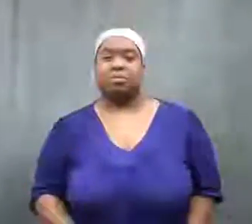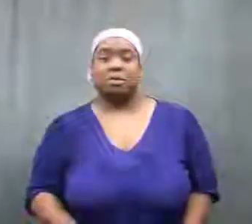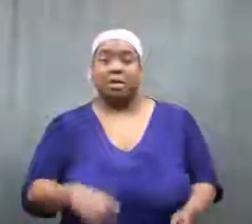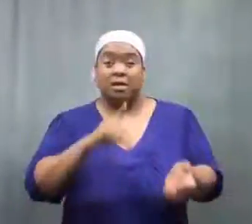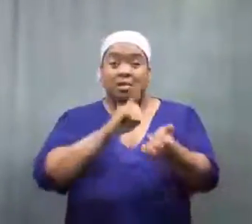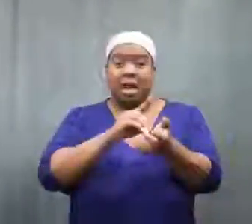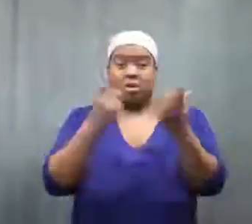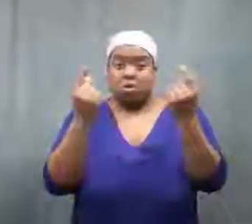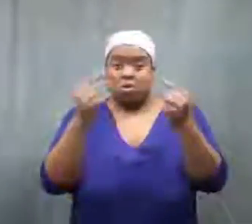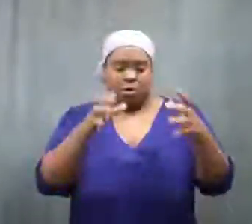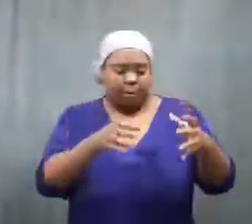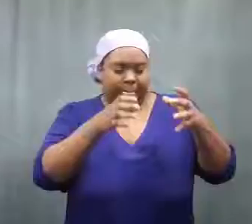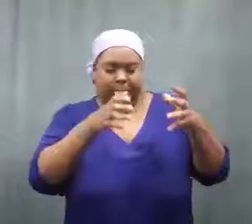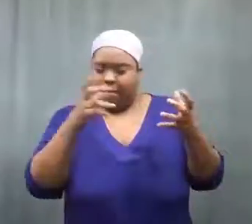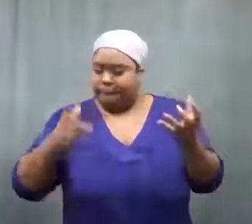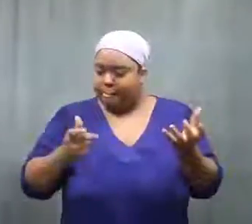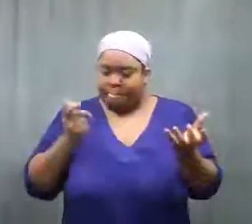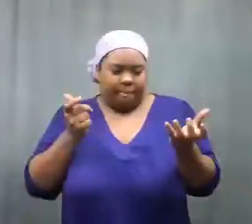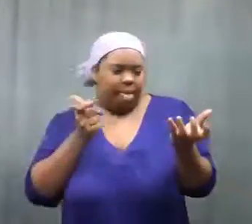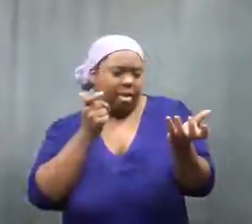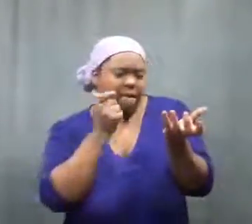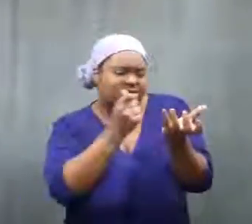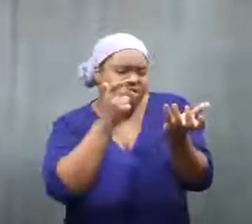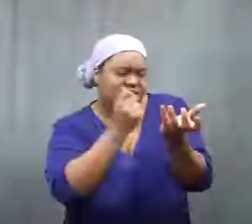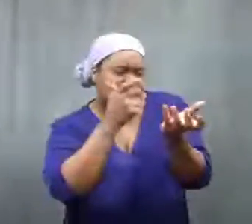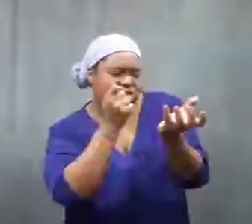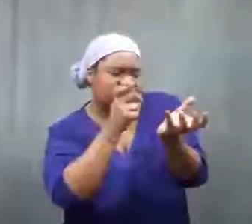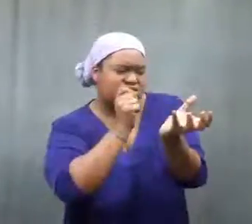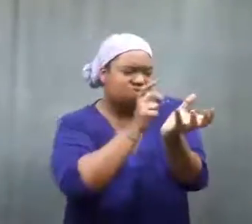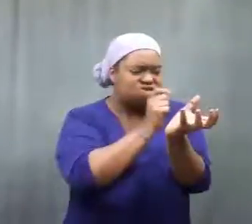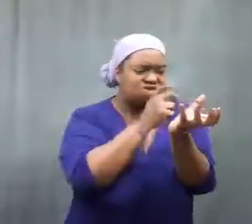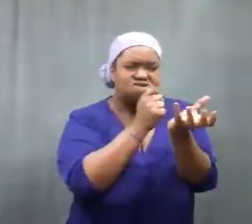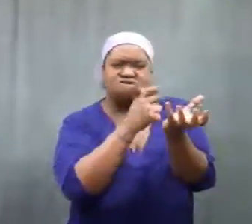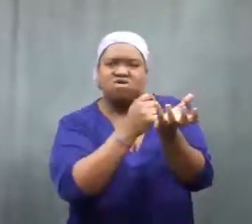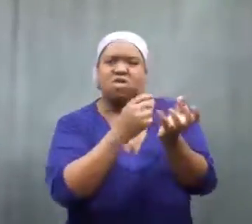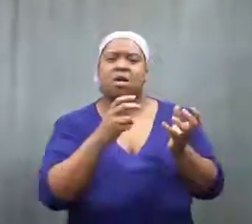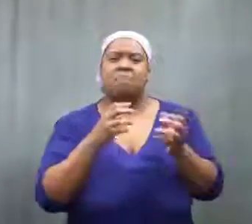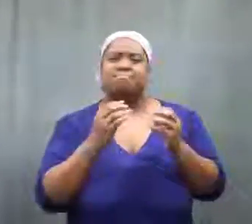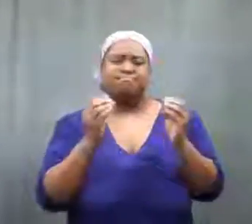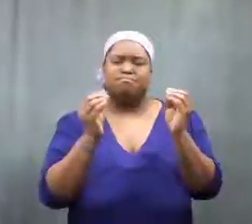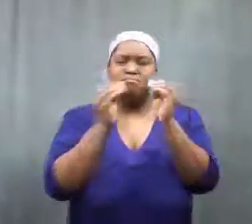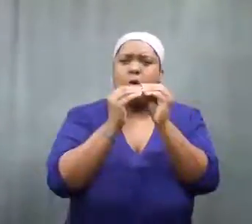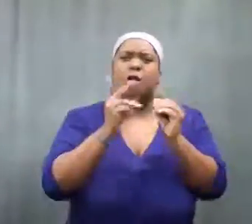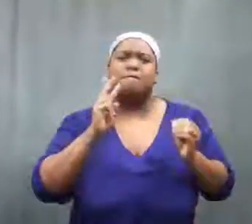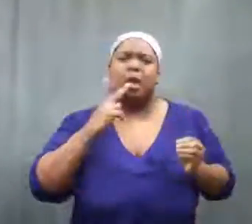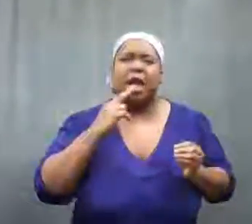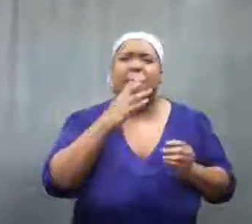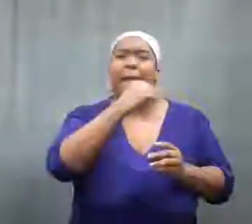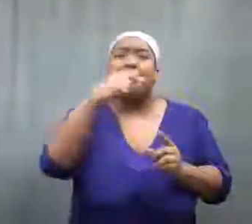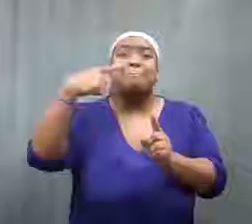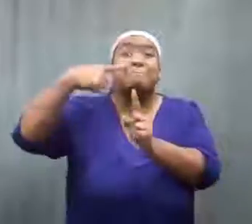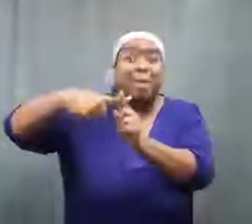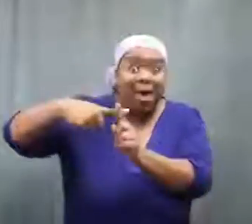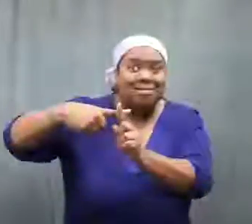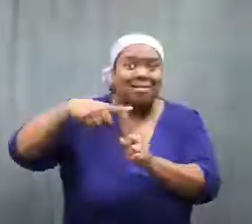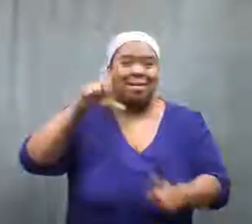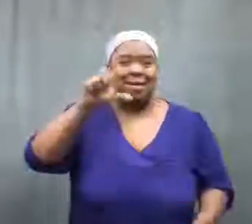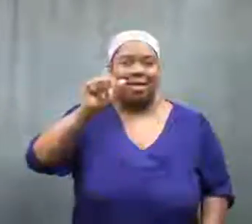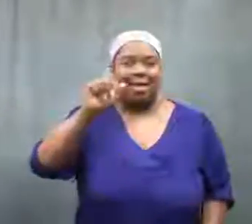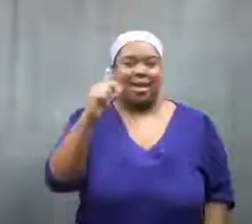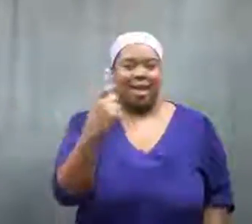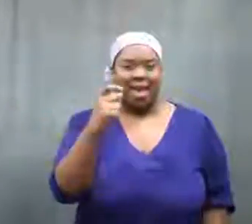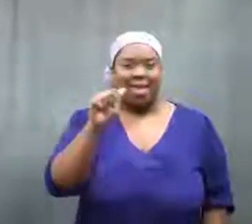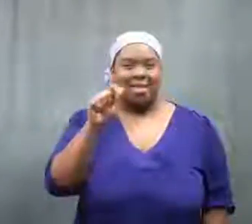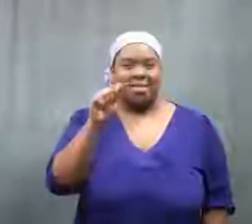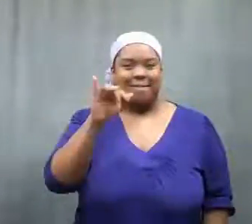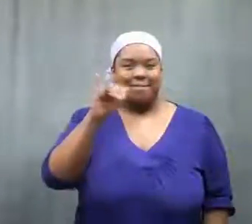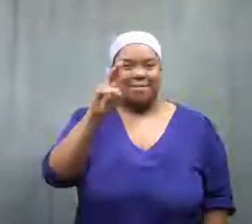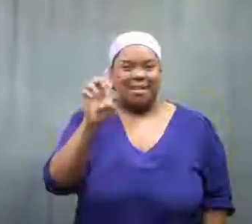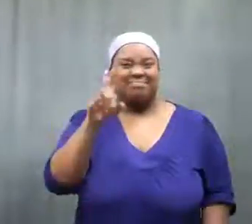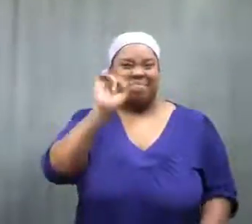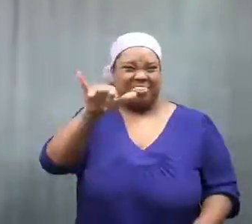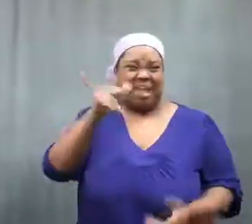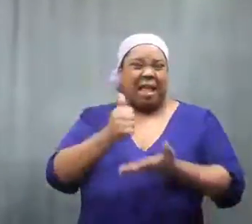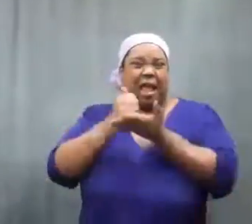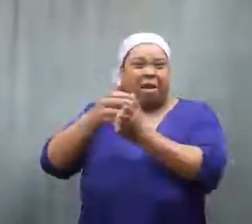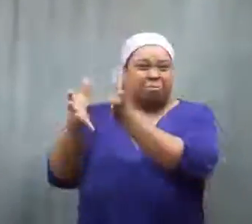The doctor injected it with vitamins and a laxative.